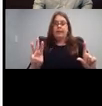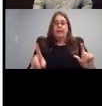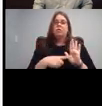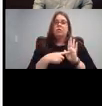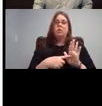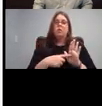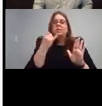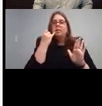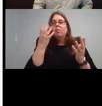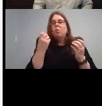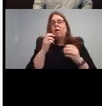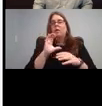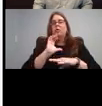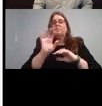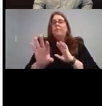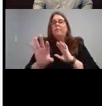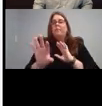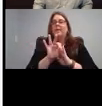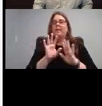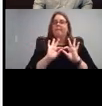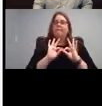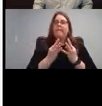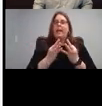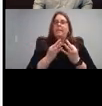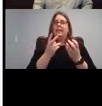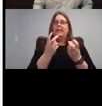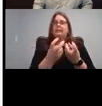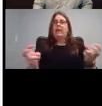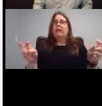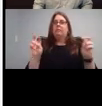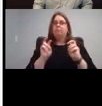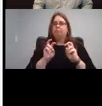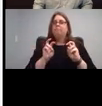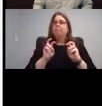to choose a family setting. And then you can choose what level